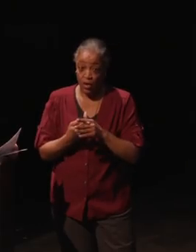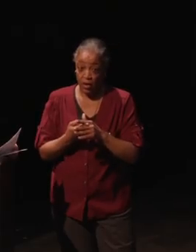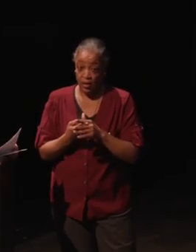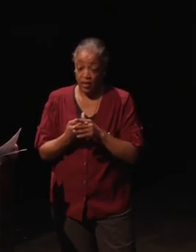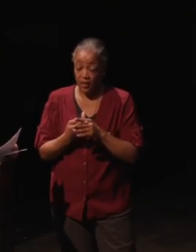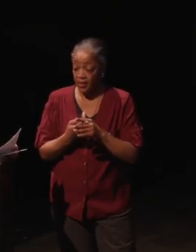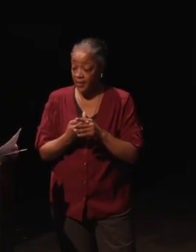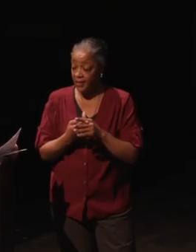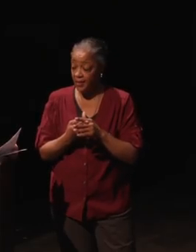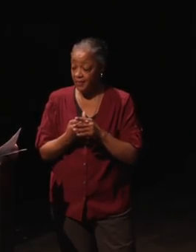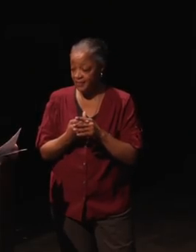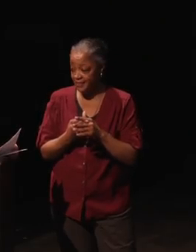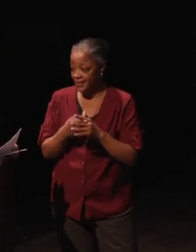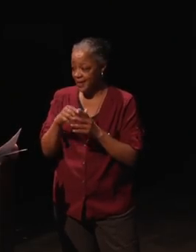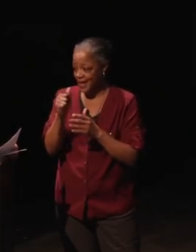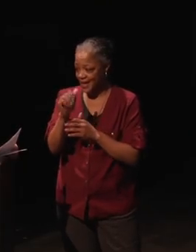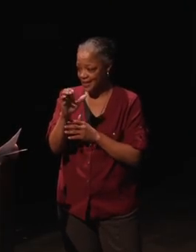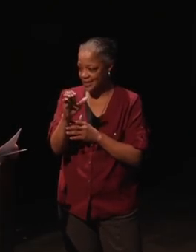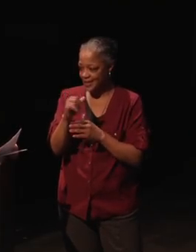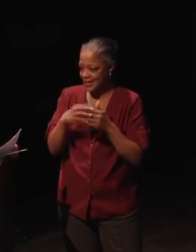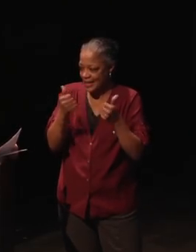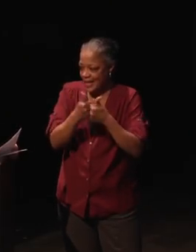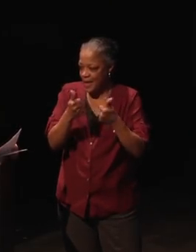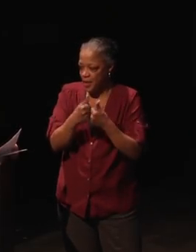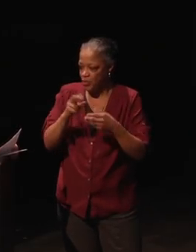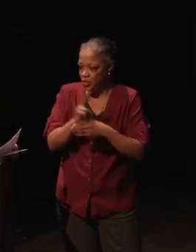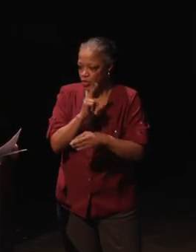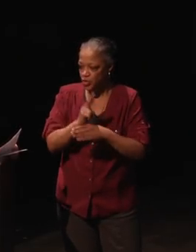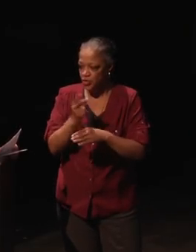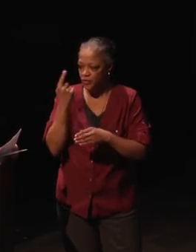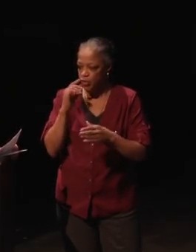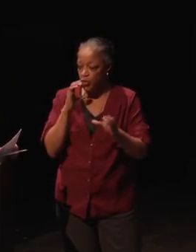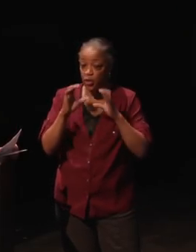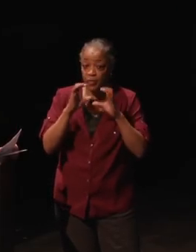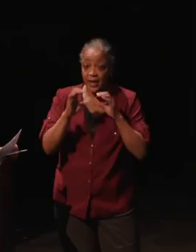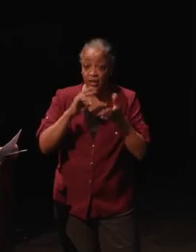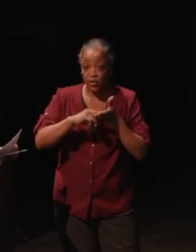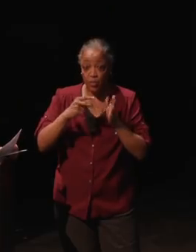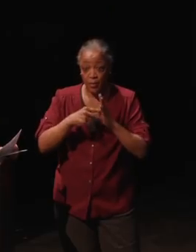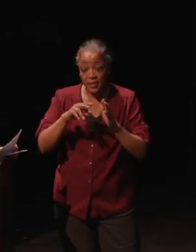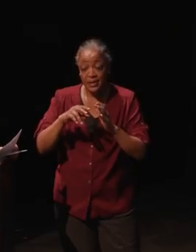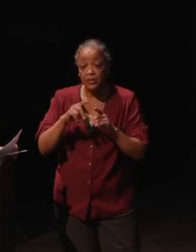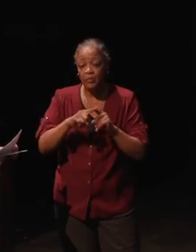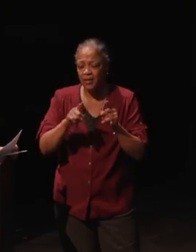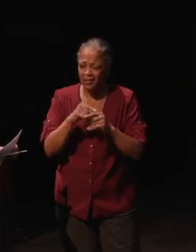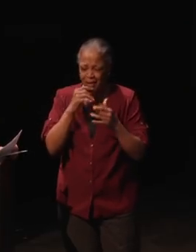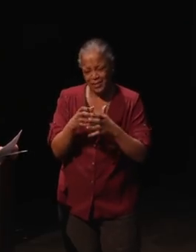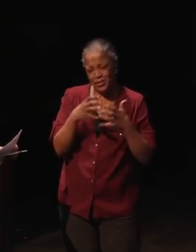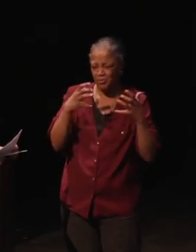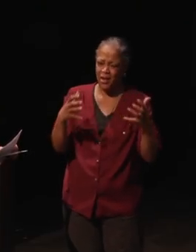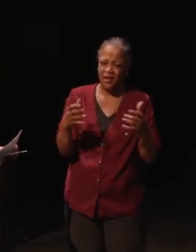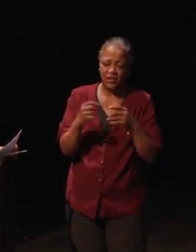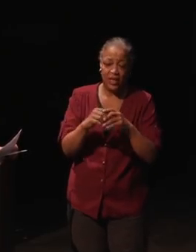gaming was used for communications purposes but we felt not as much as to reach